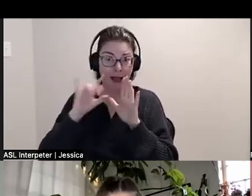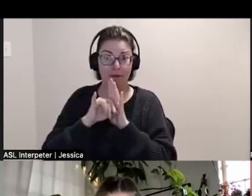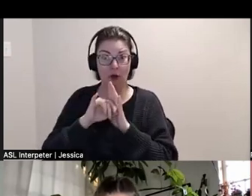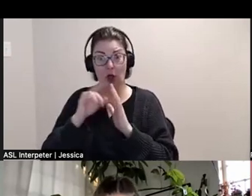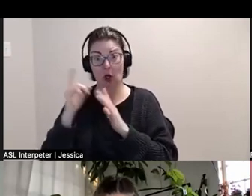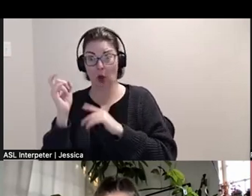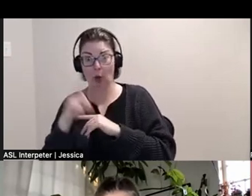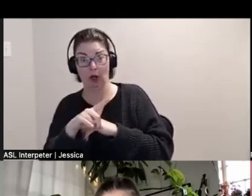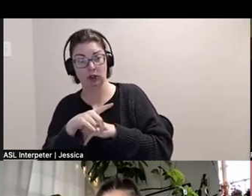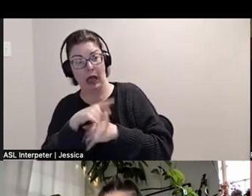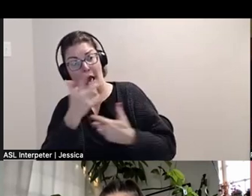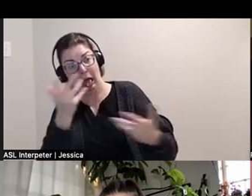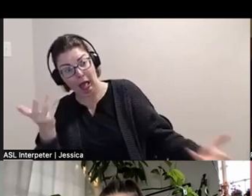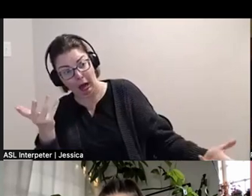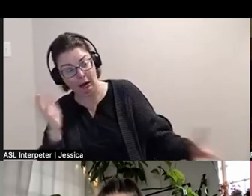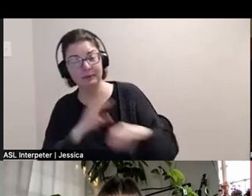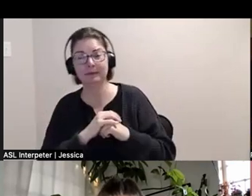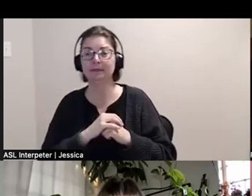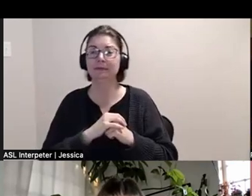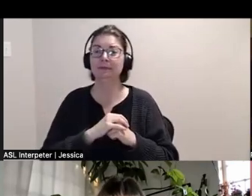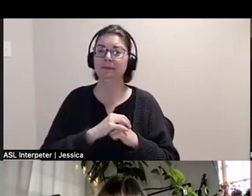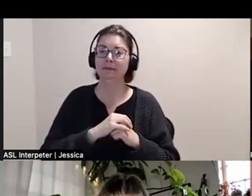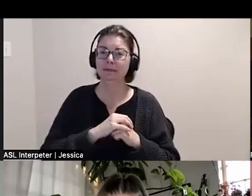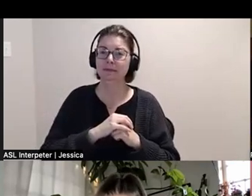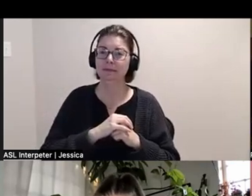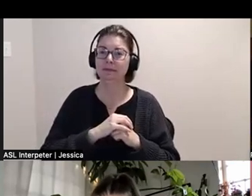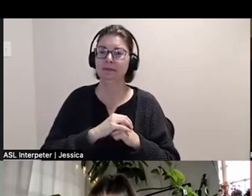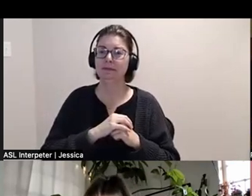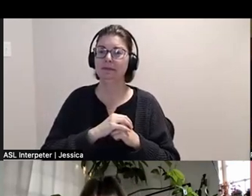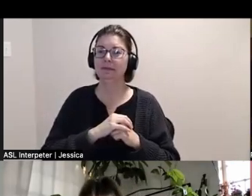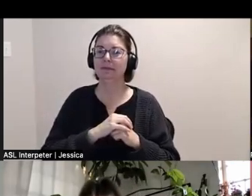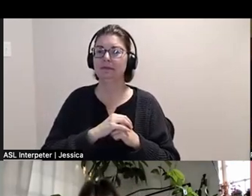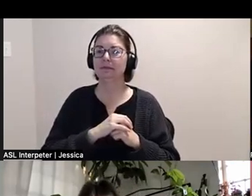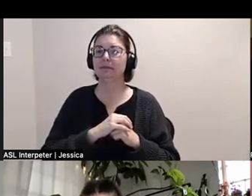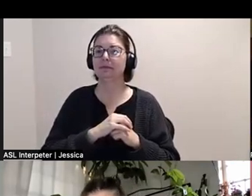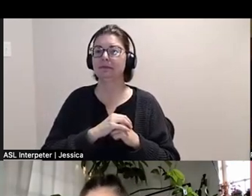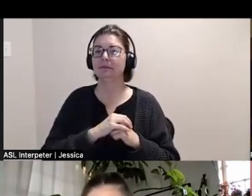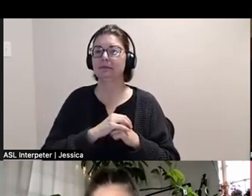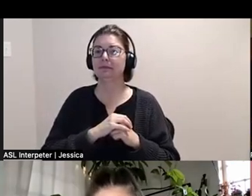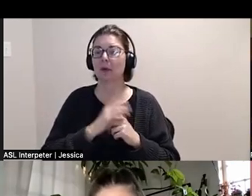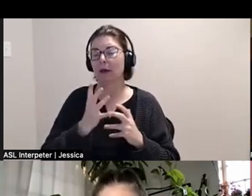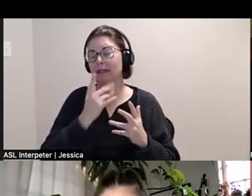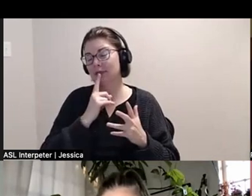But yeah, I just wanted to like really, thank you. And side note.